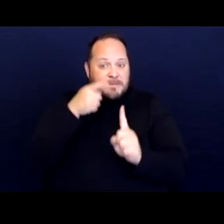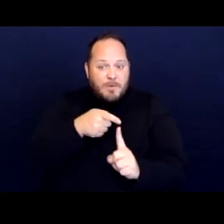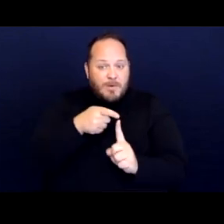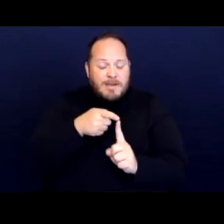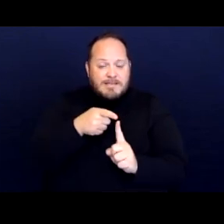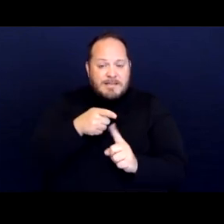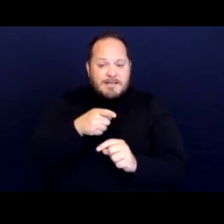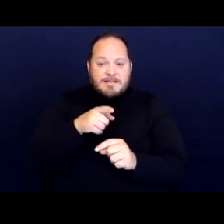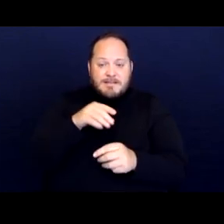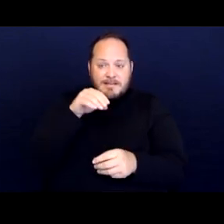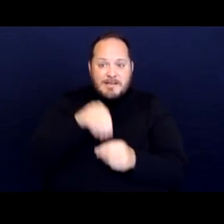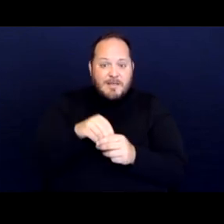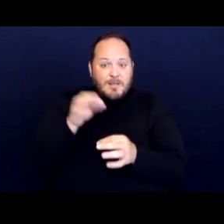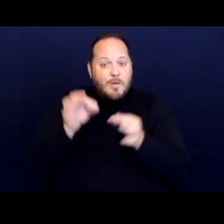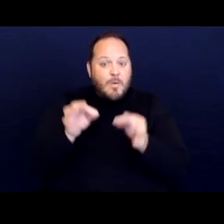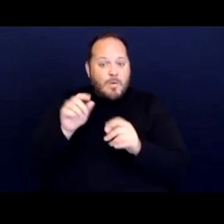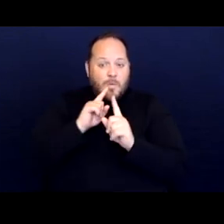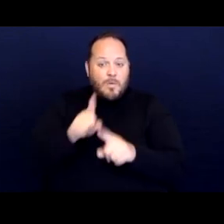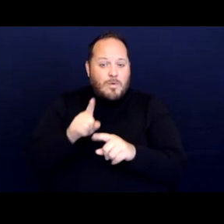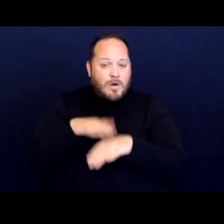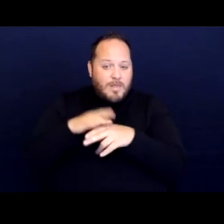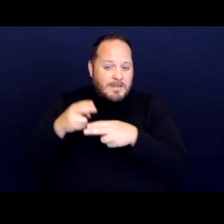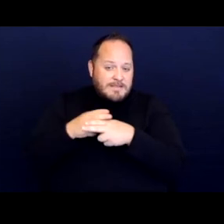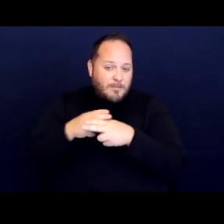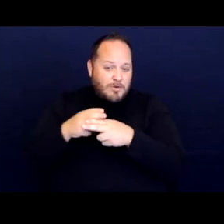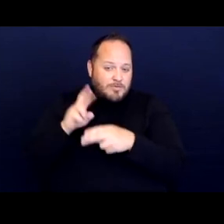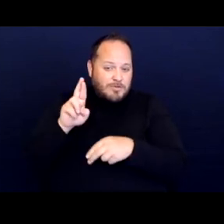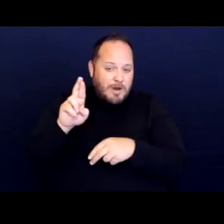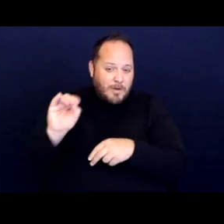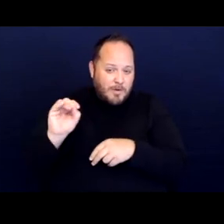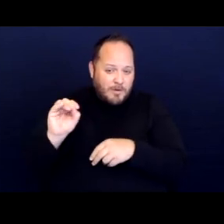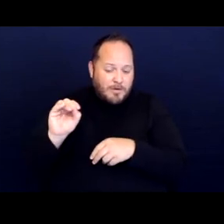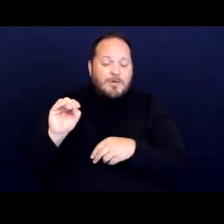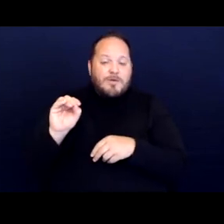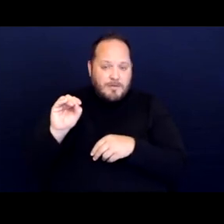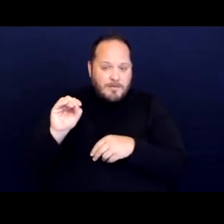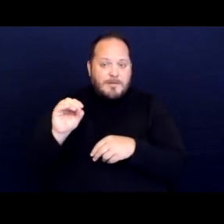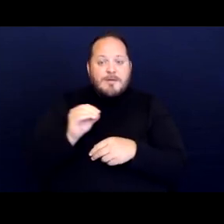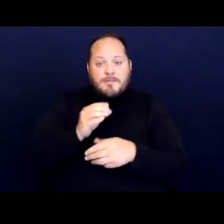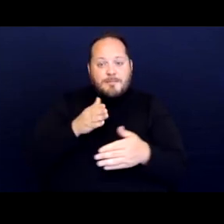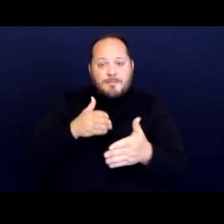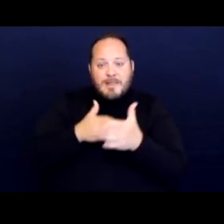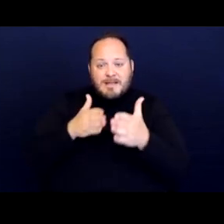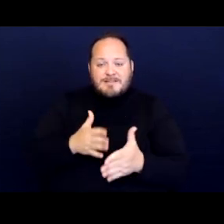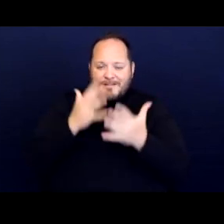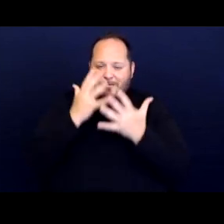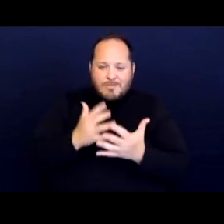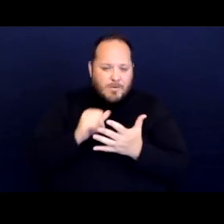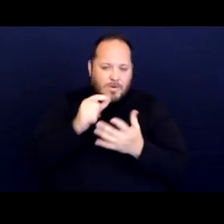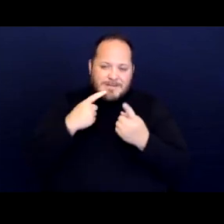in the court order on the temporary restraining order, which plaintiffs unfortunately weren't successful on,